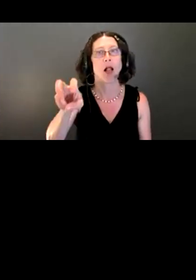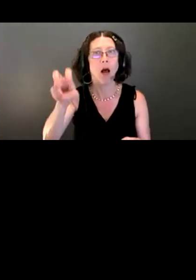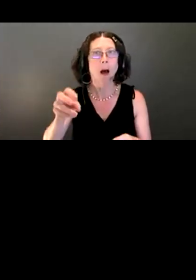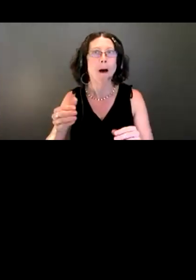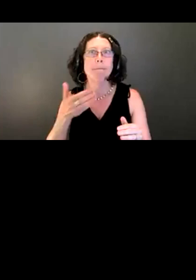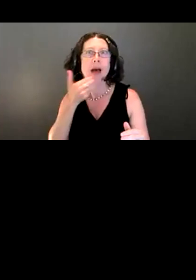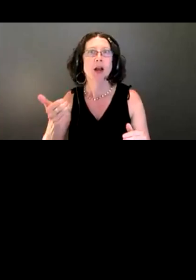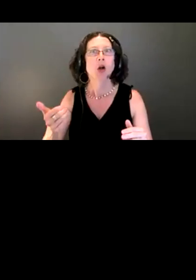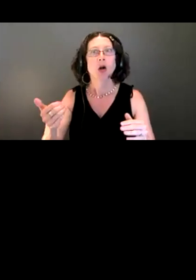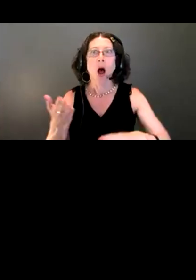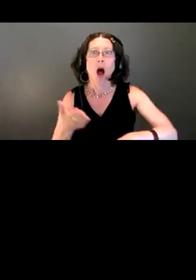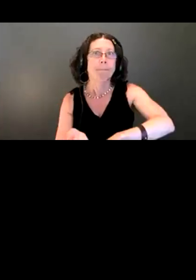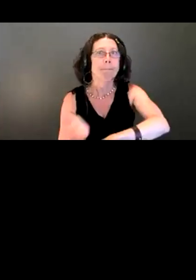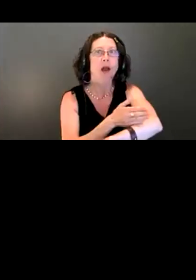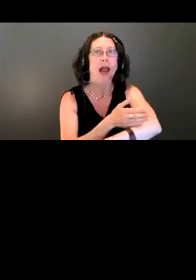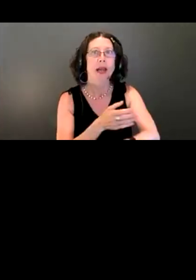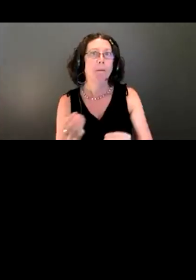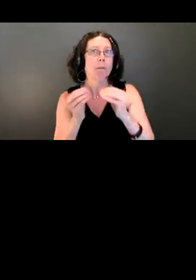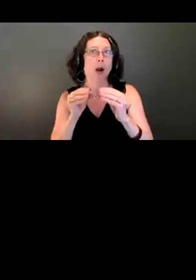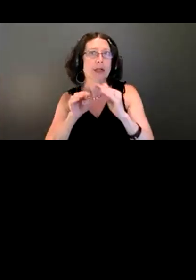In that vein, because King County and the City of Bellevue